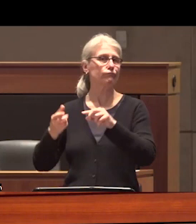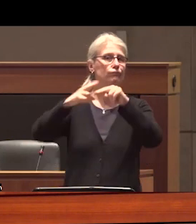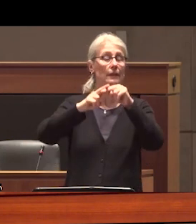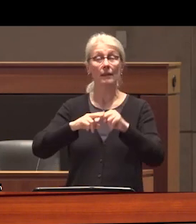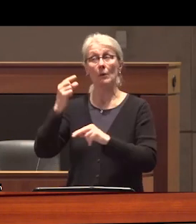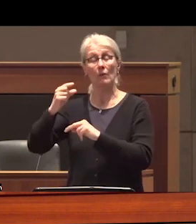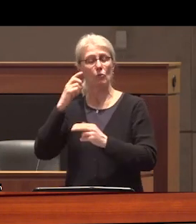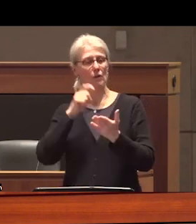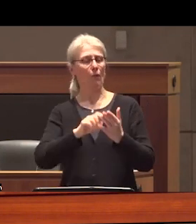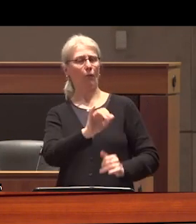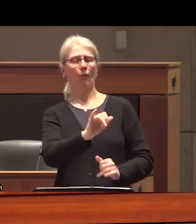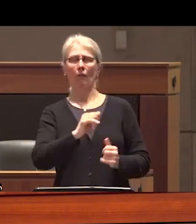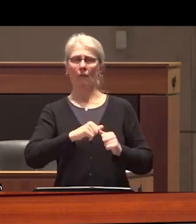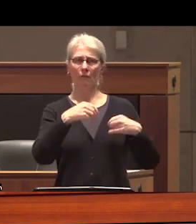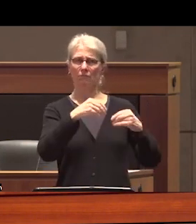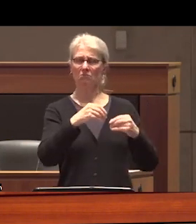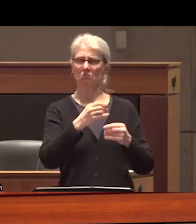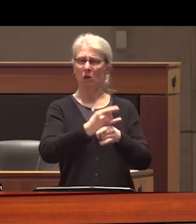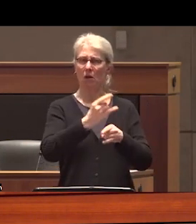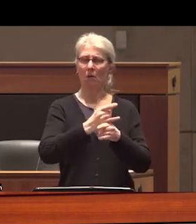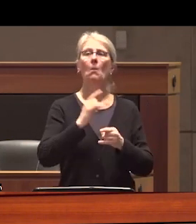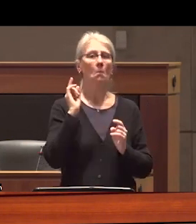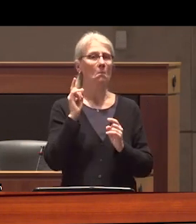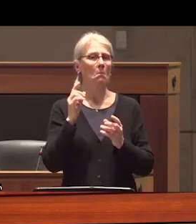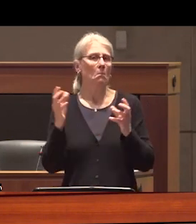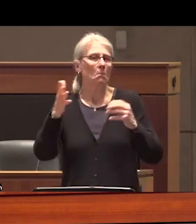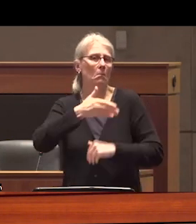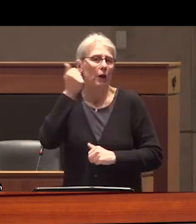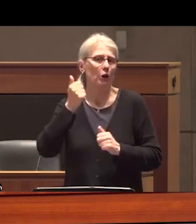legal production and distribution of alcohol was an even more effective economic and Regulatory